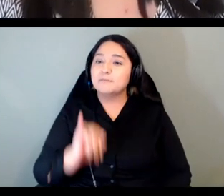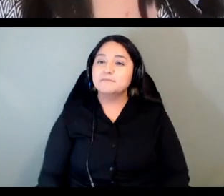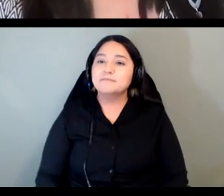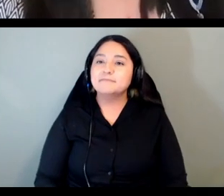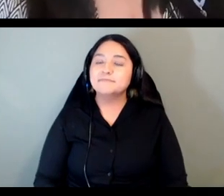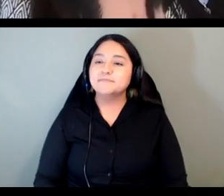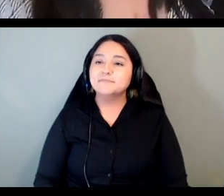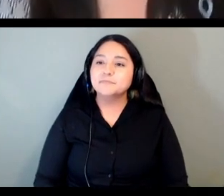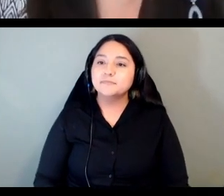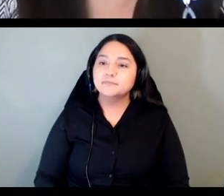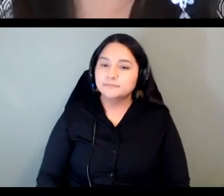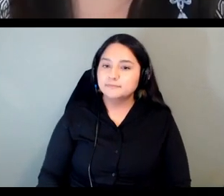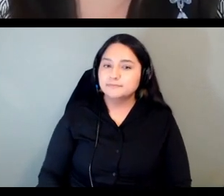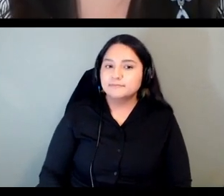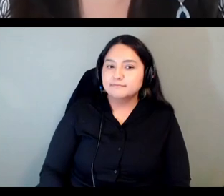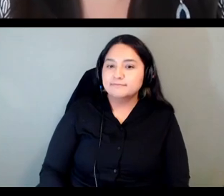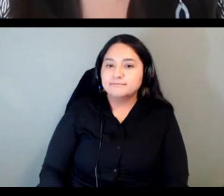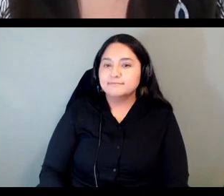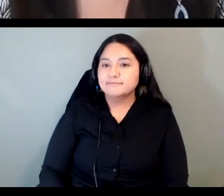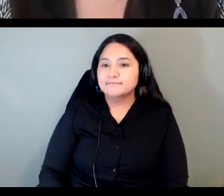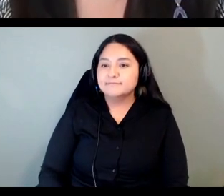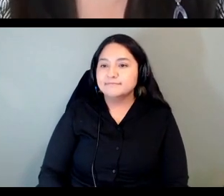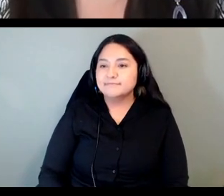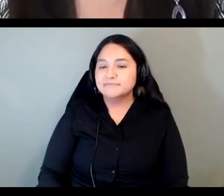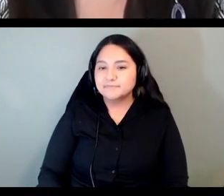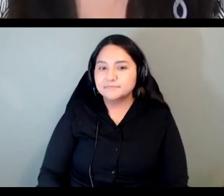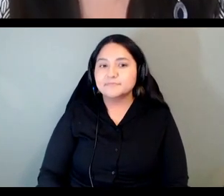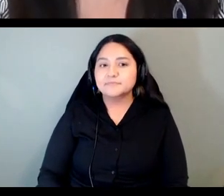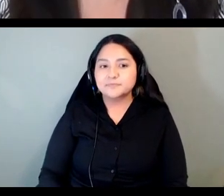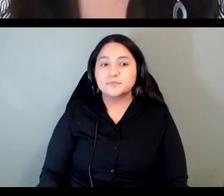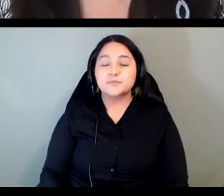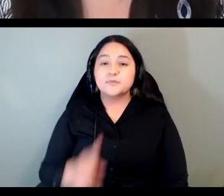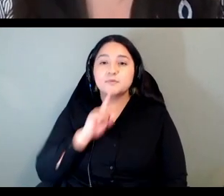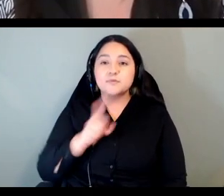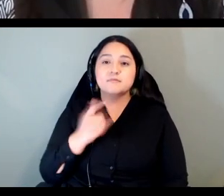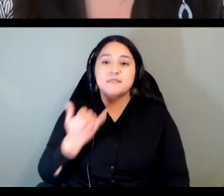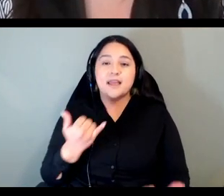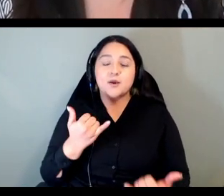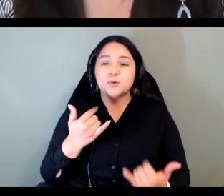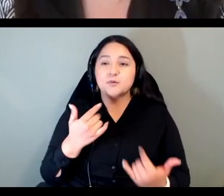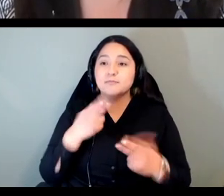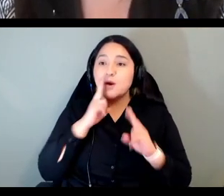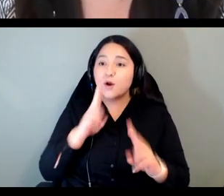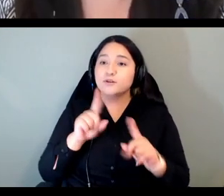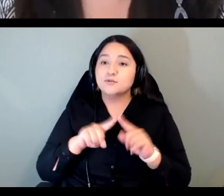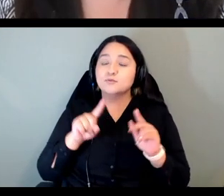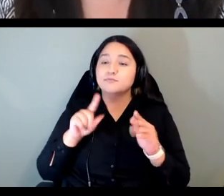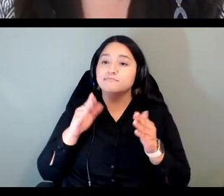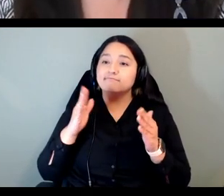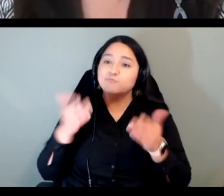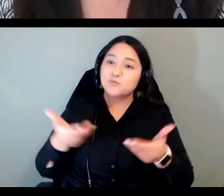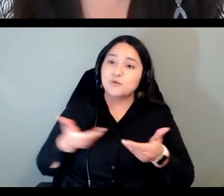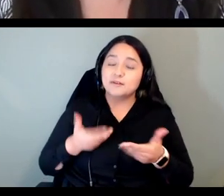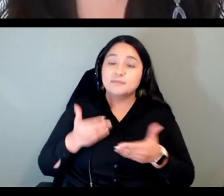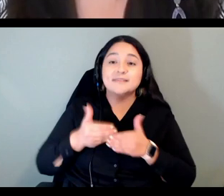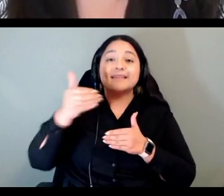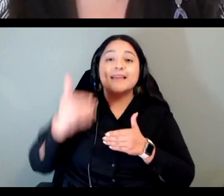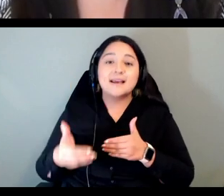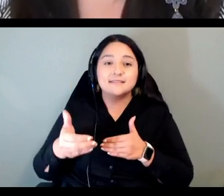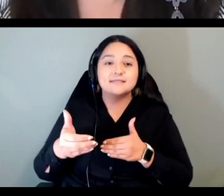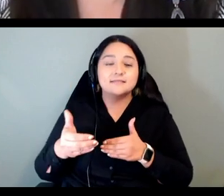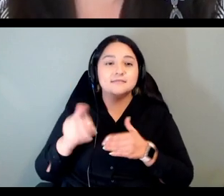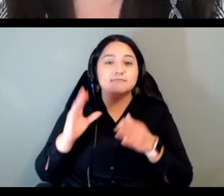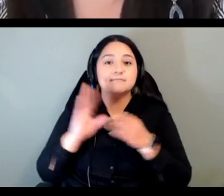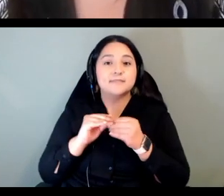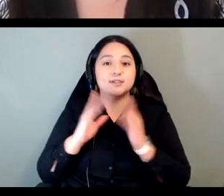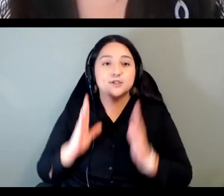tanya so it's my great honor to welcome our next speakers heather suiter and olivia sammons